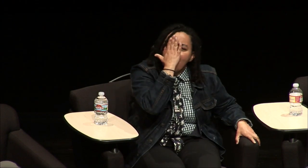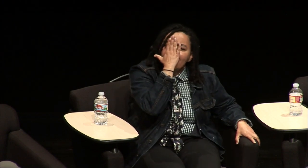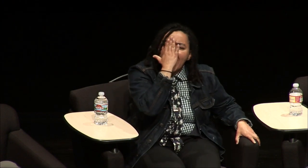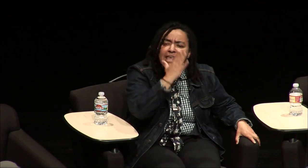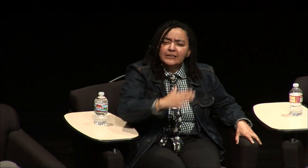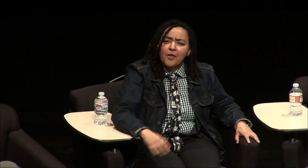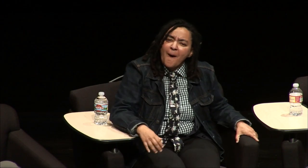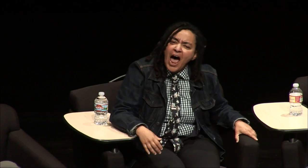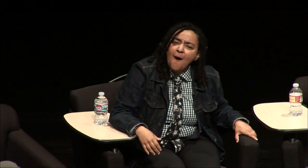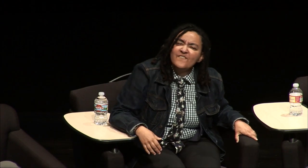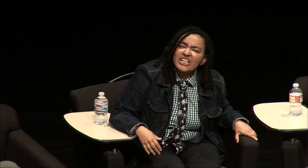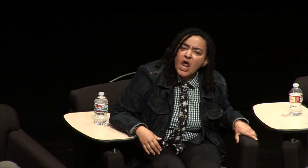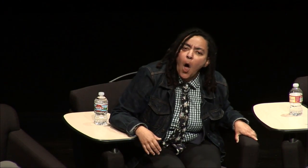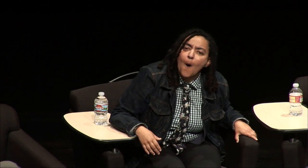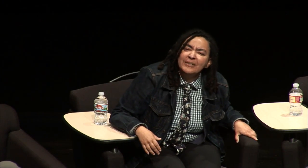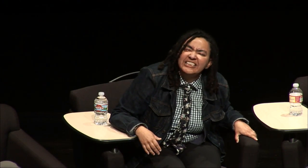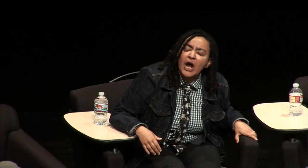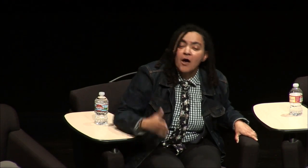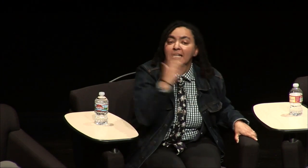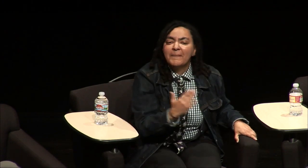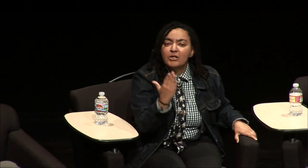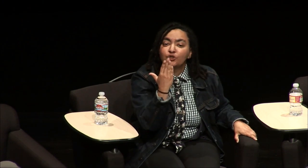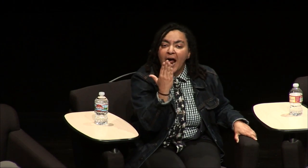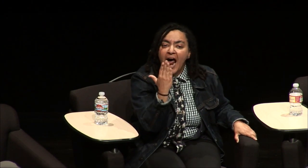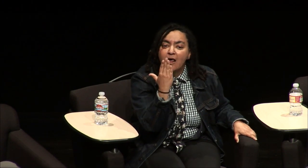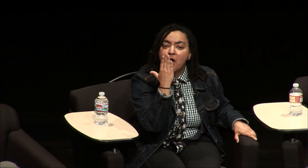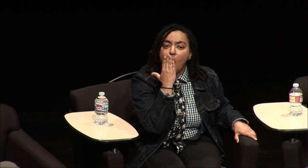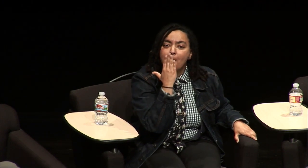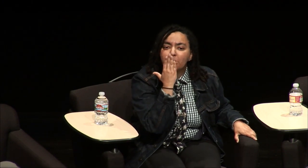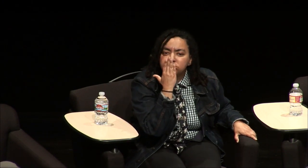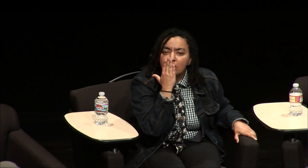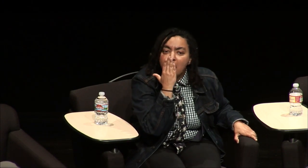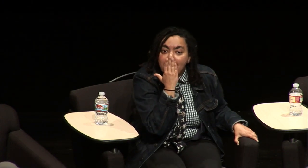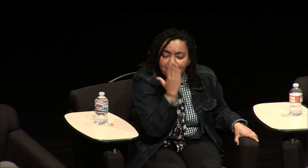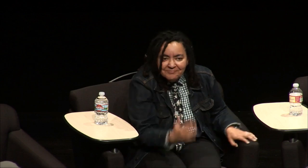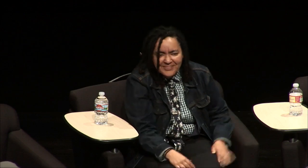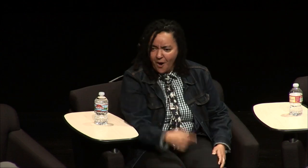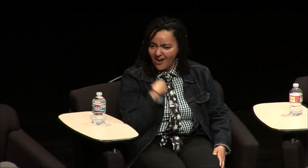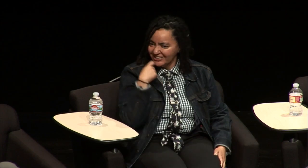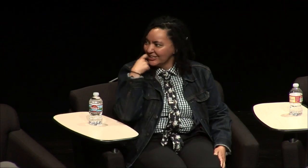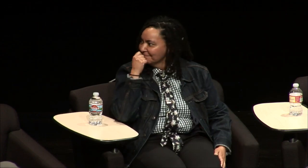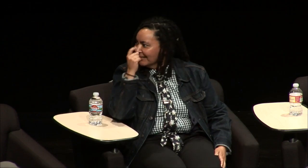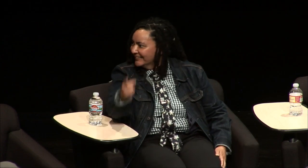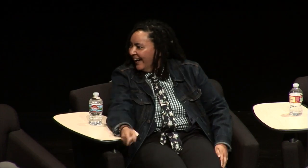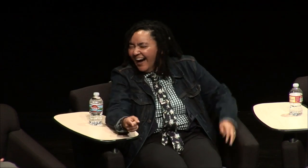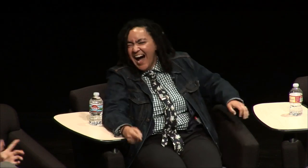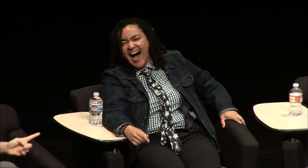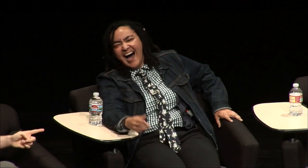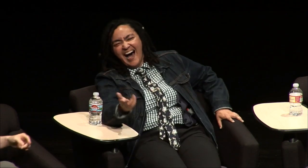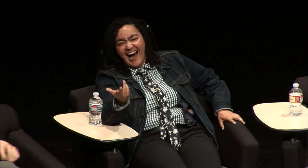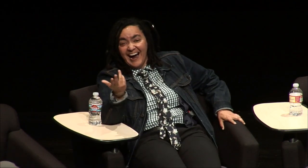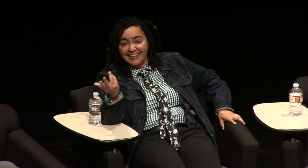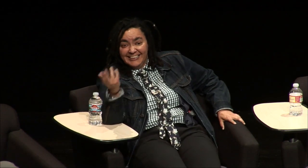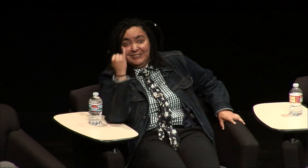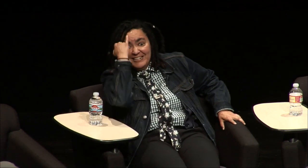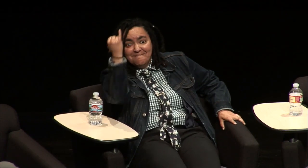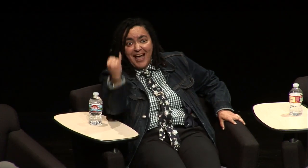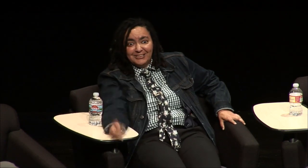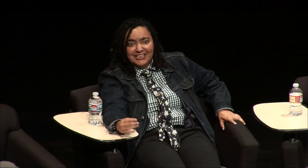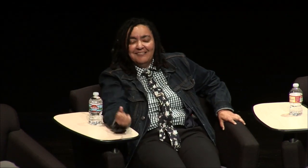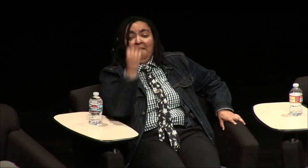old woman covering her face doing this oh my god I just spit see this imagine